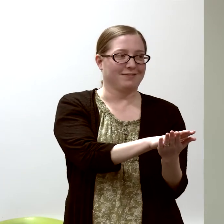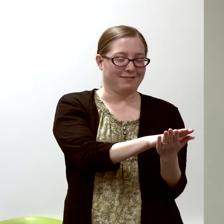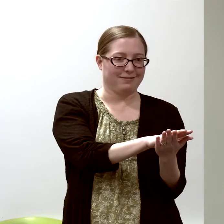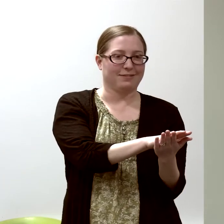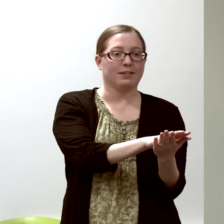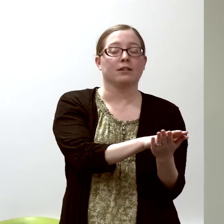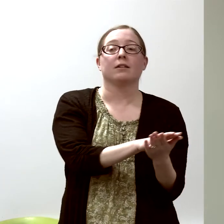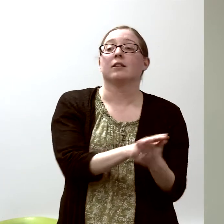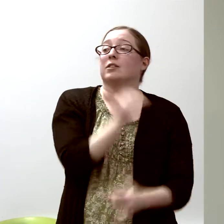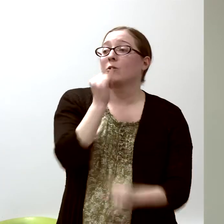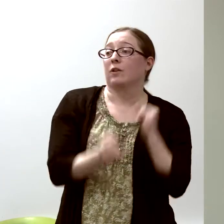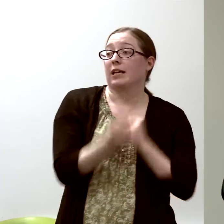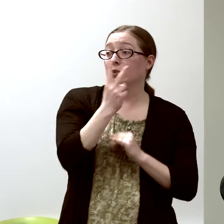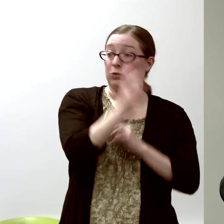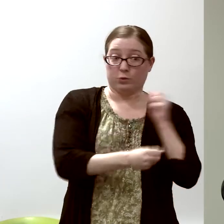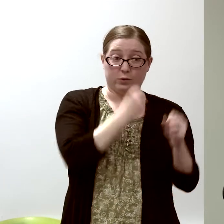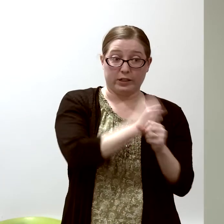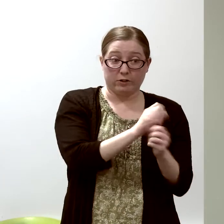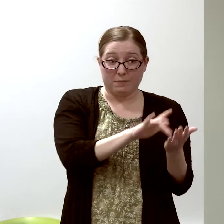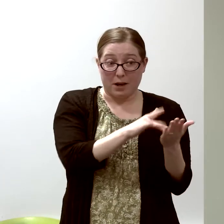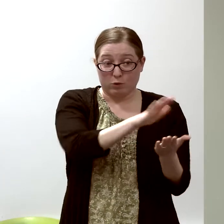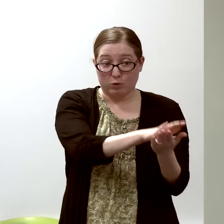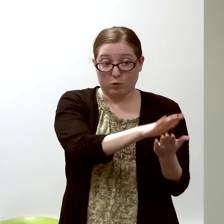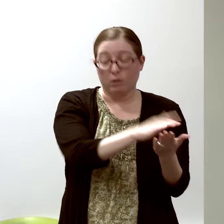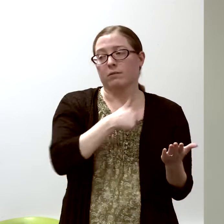and finished the last two years of medical school...